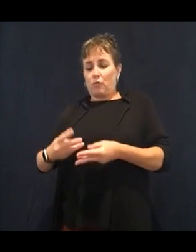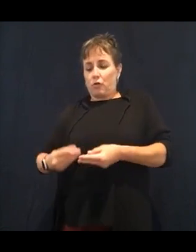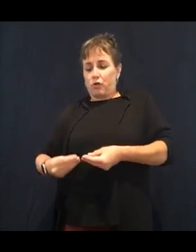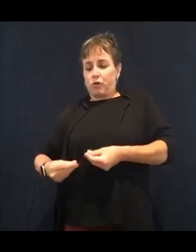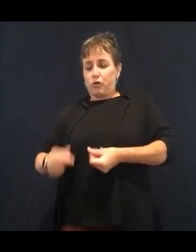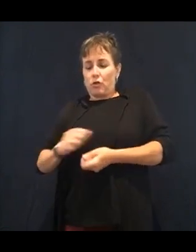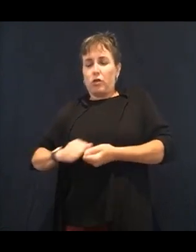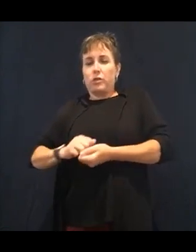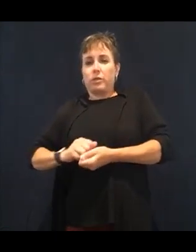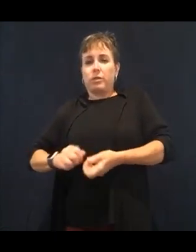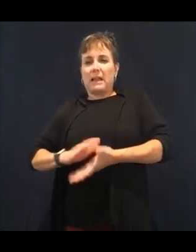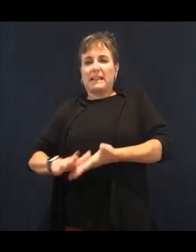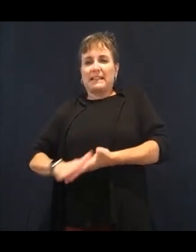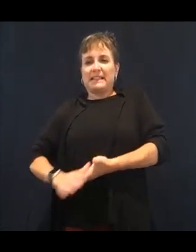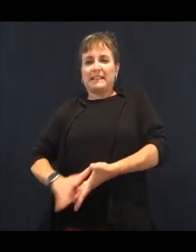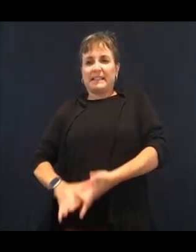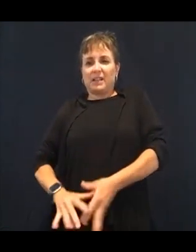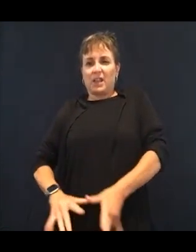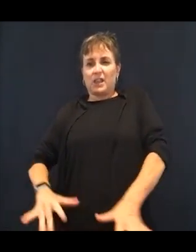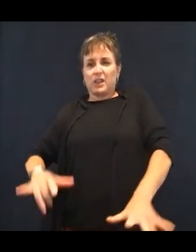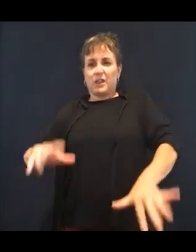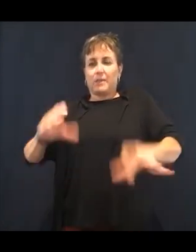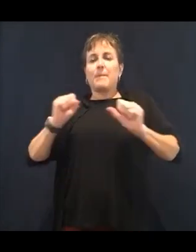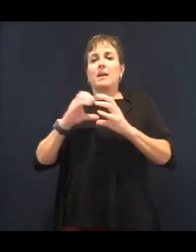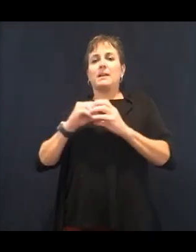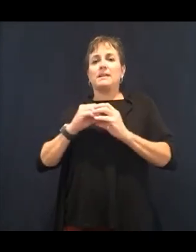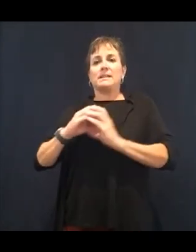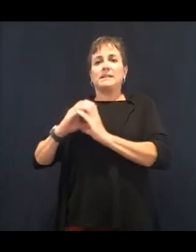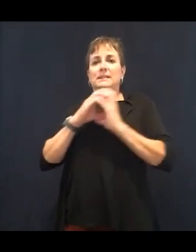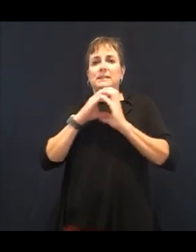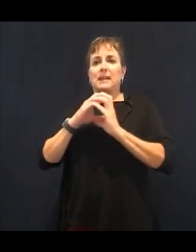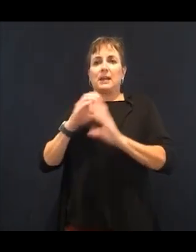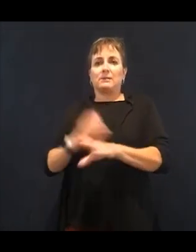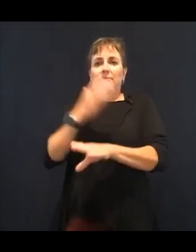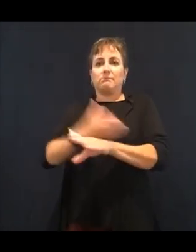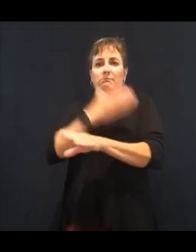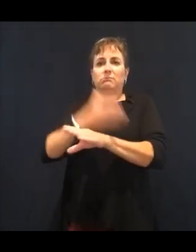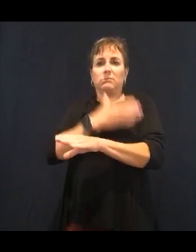off. And you need the water first thing in the morning to flush your system so